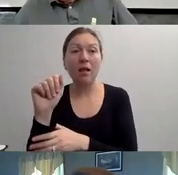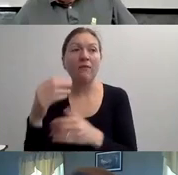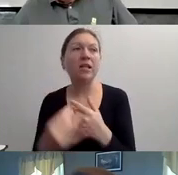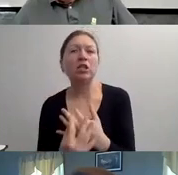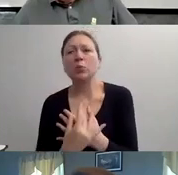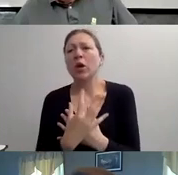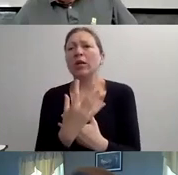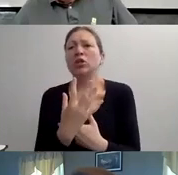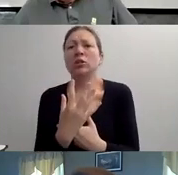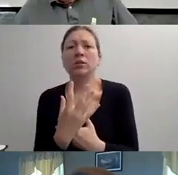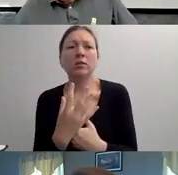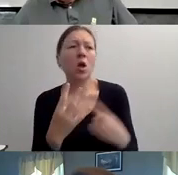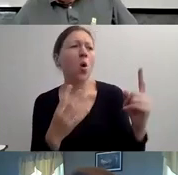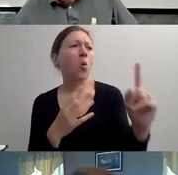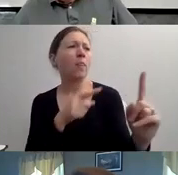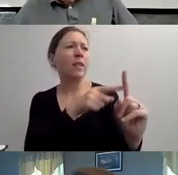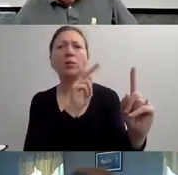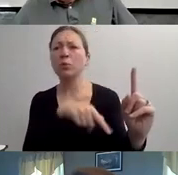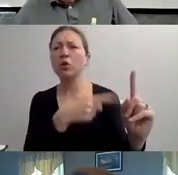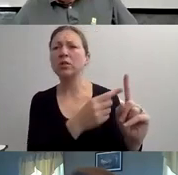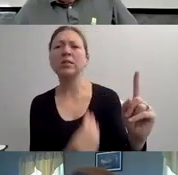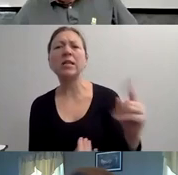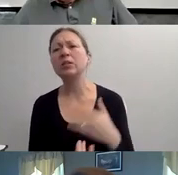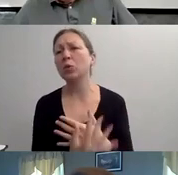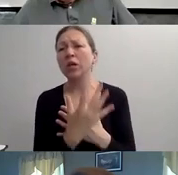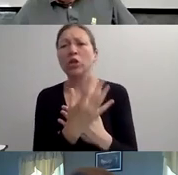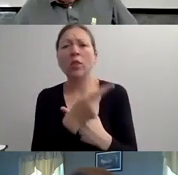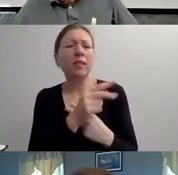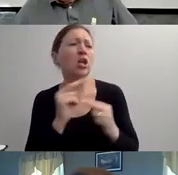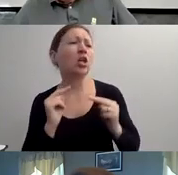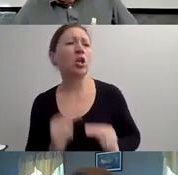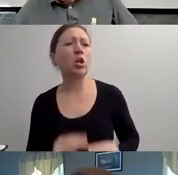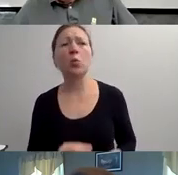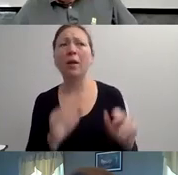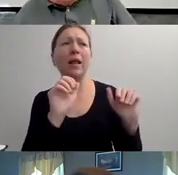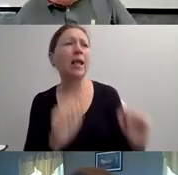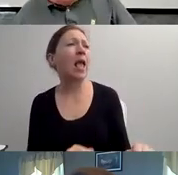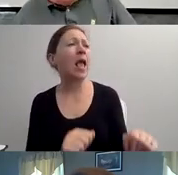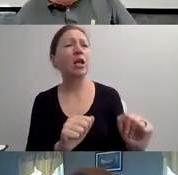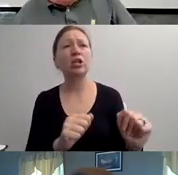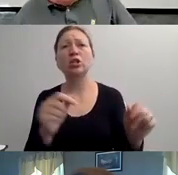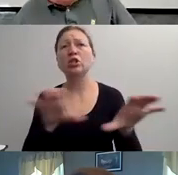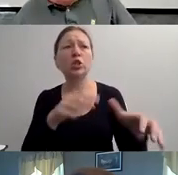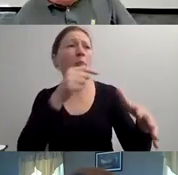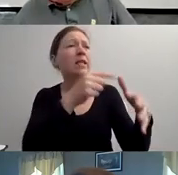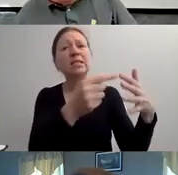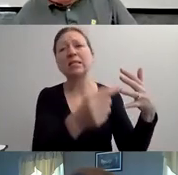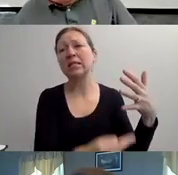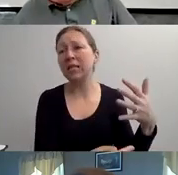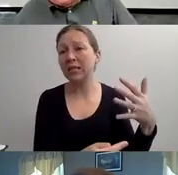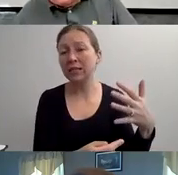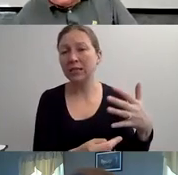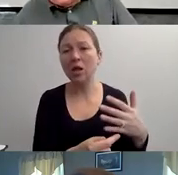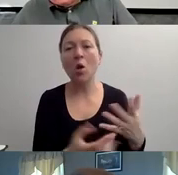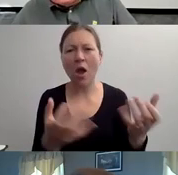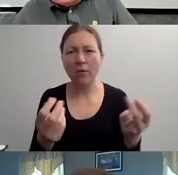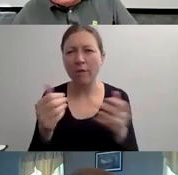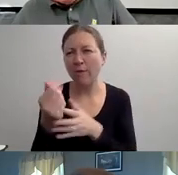AND THERE'S ALSO GREAT YOUTUBE PRESENTATION BY JESSICA AND HER LAST NAME ESCAPES ME.